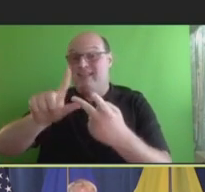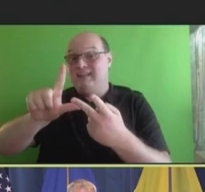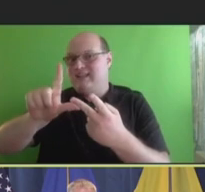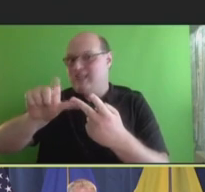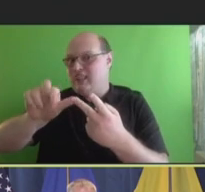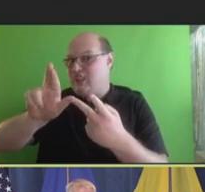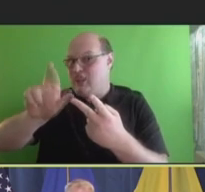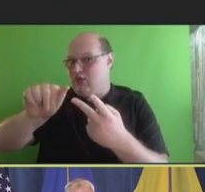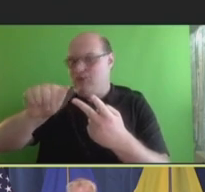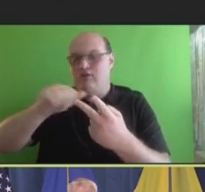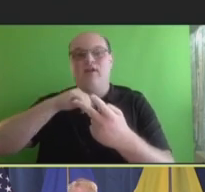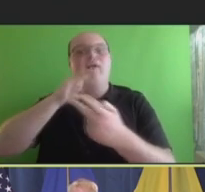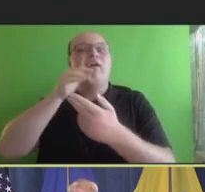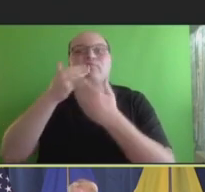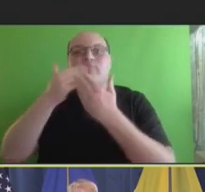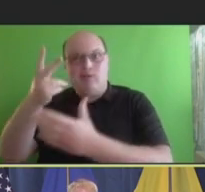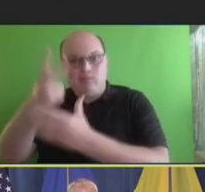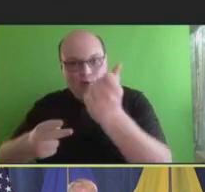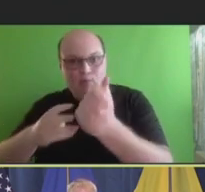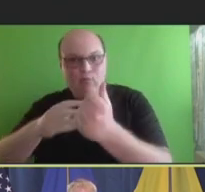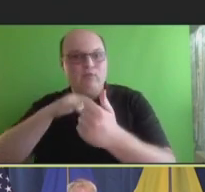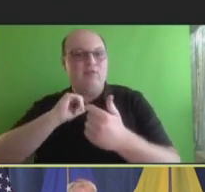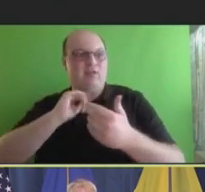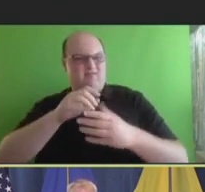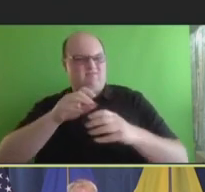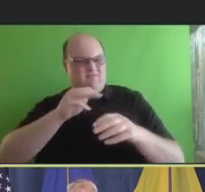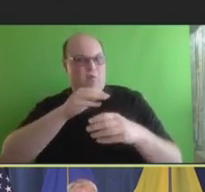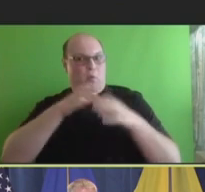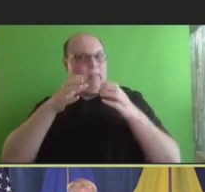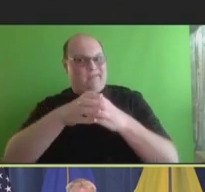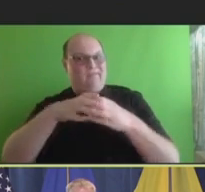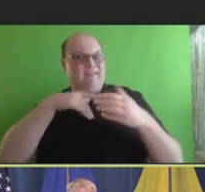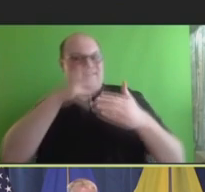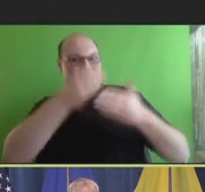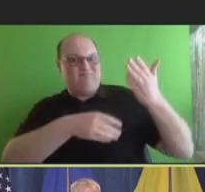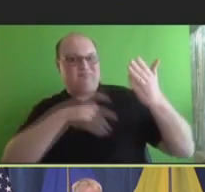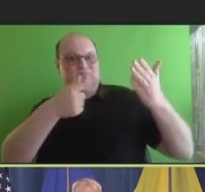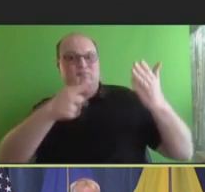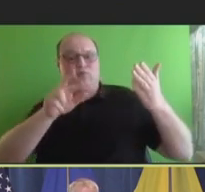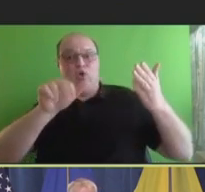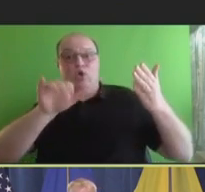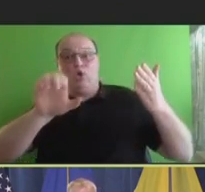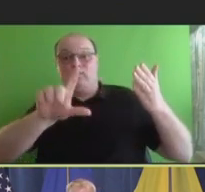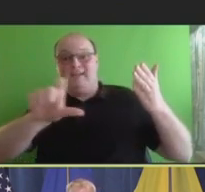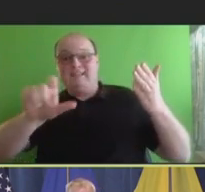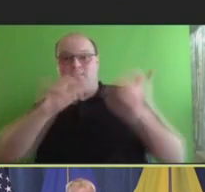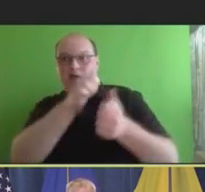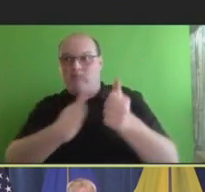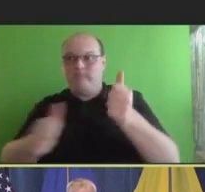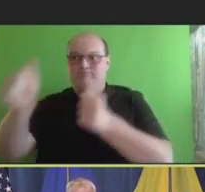was the final composition of our VaST committee. Grace Lee, when she became the chair of ACIP,